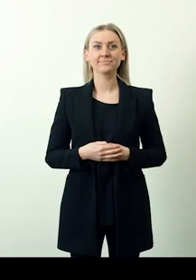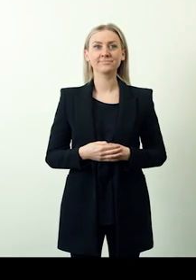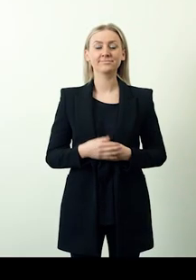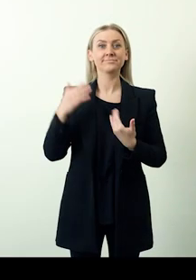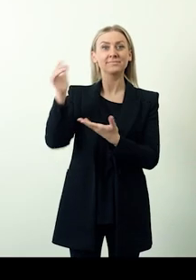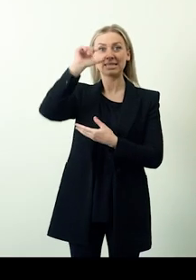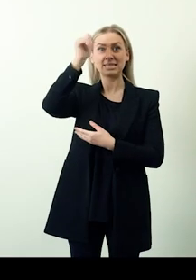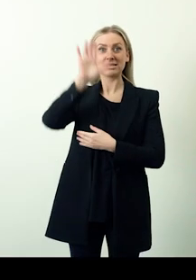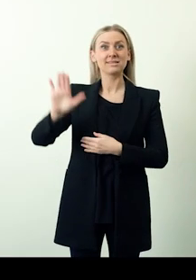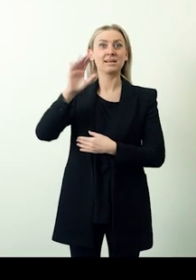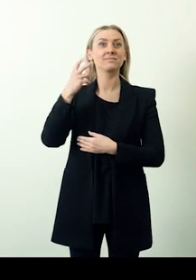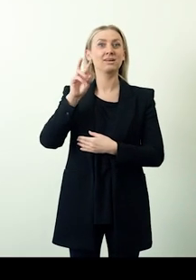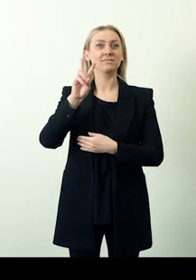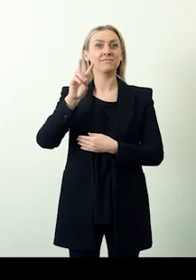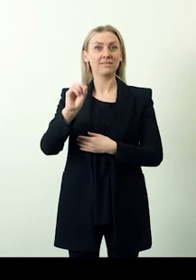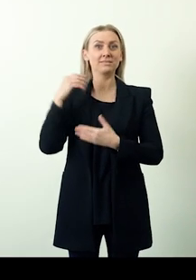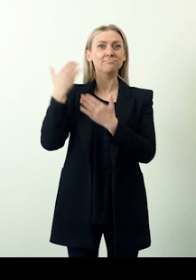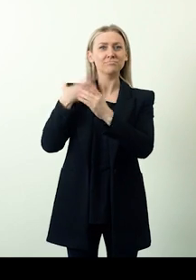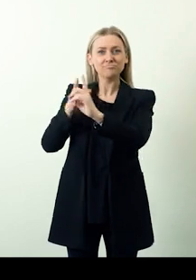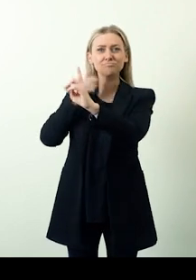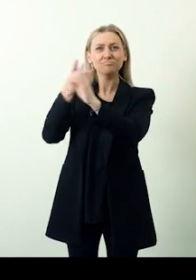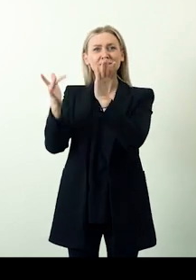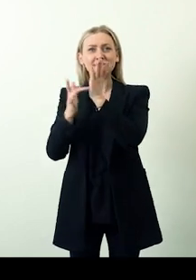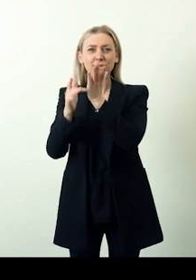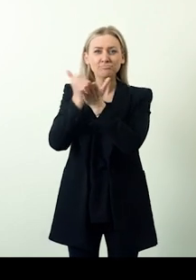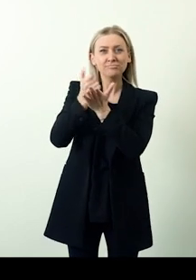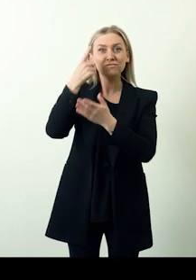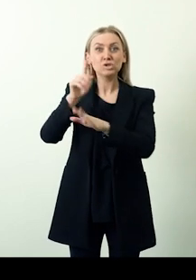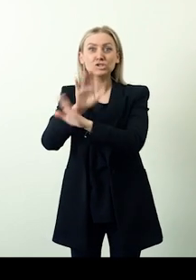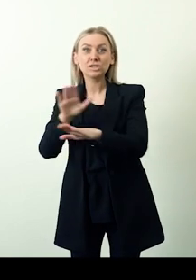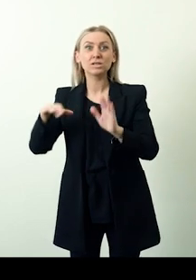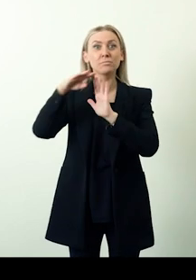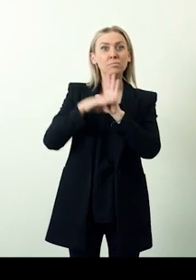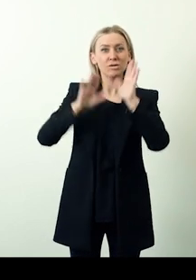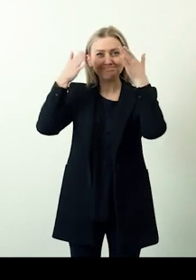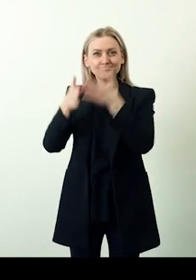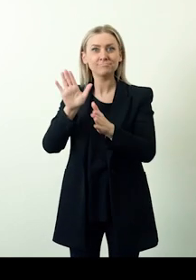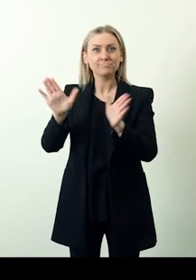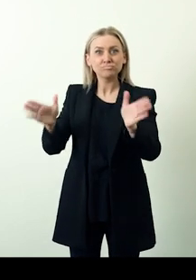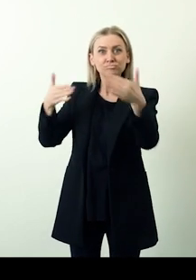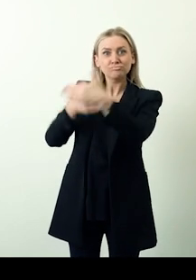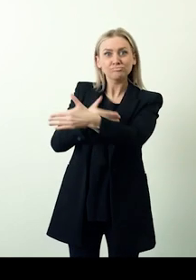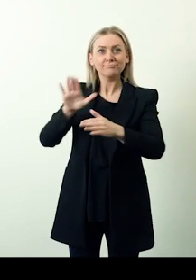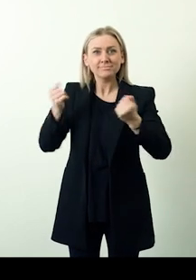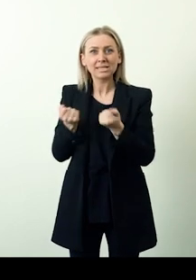In 2020, Amar Seva Sangam of India launched the Pediatric Assistive Technology Provision program with a focus on children in rural areas,